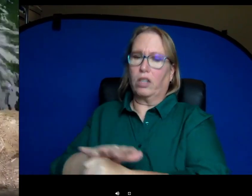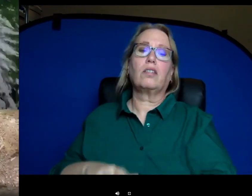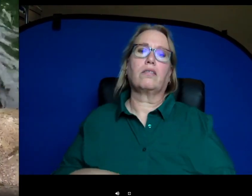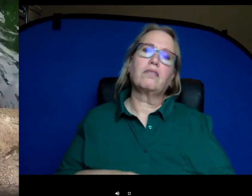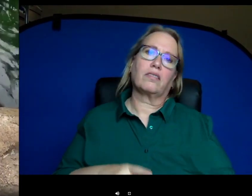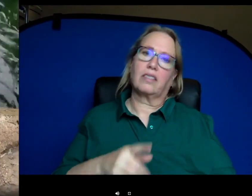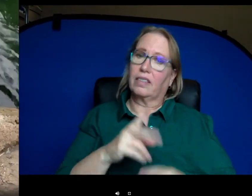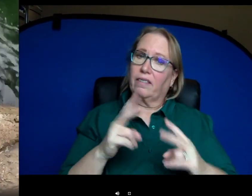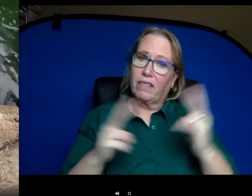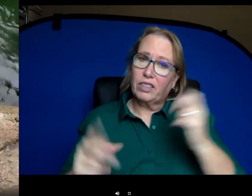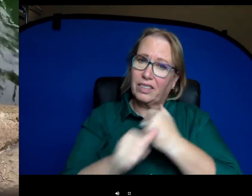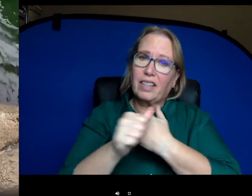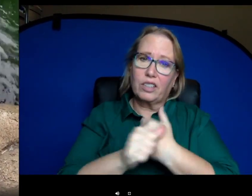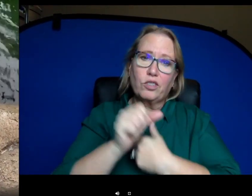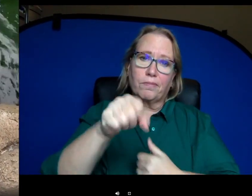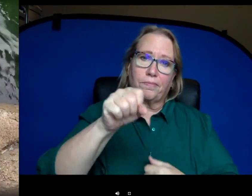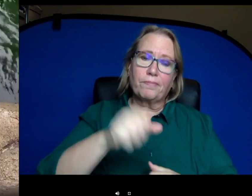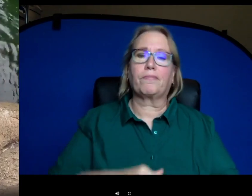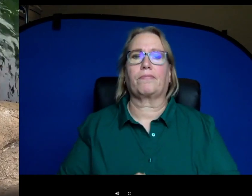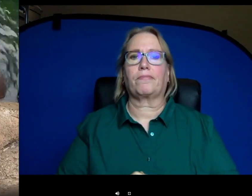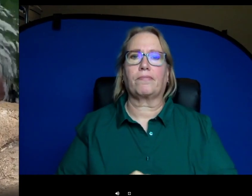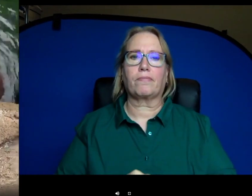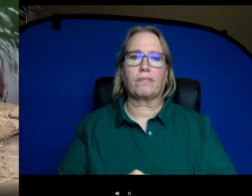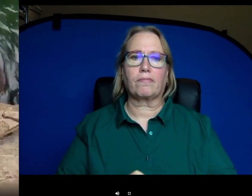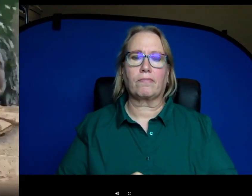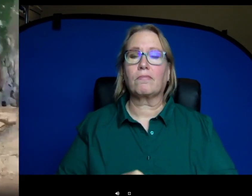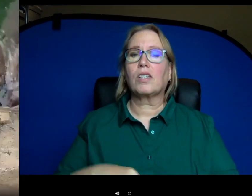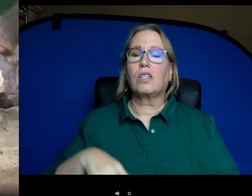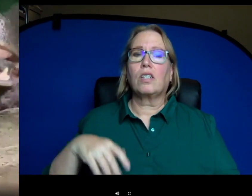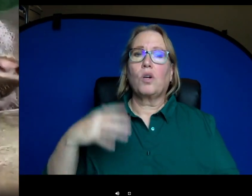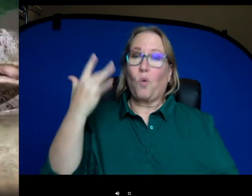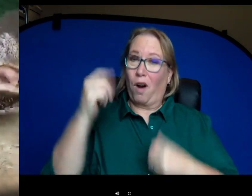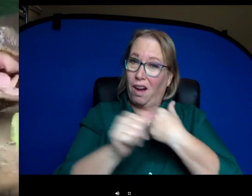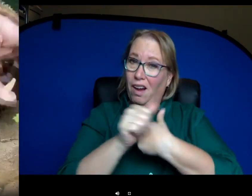dangerous animals um in Africa and that's because they're actually sharing space